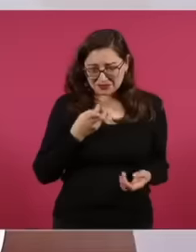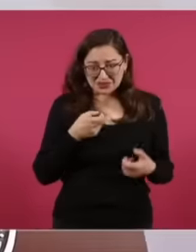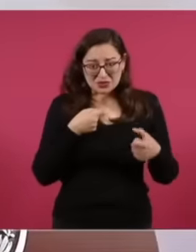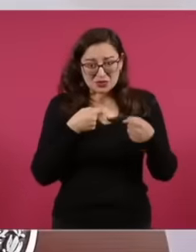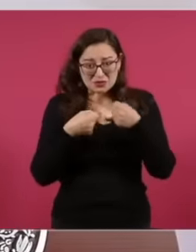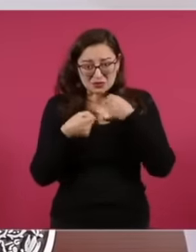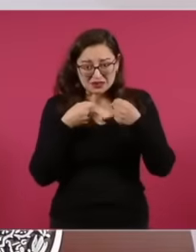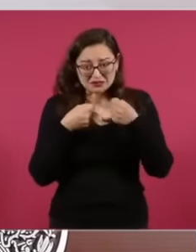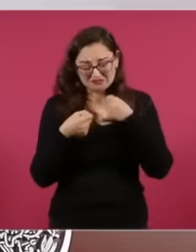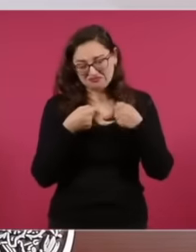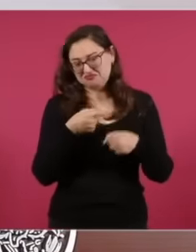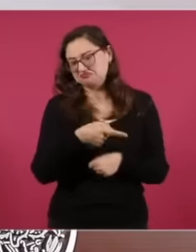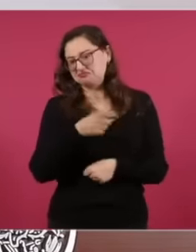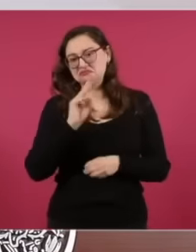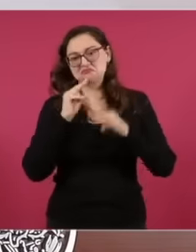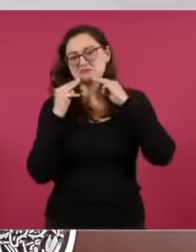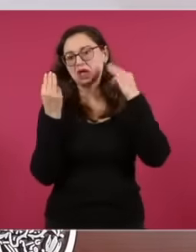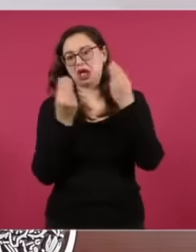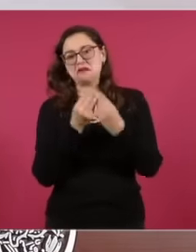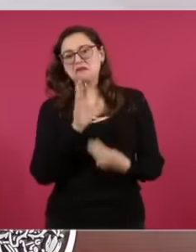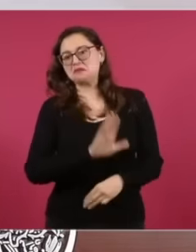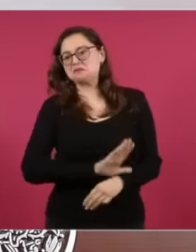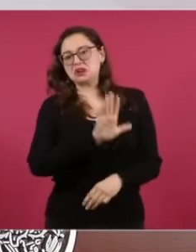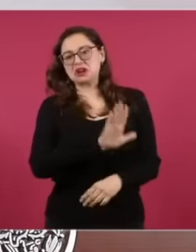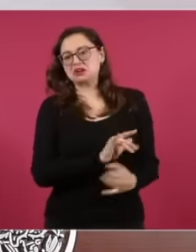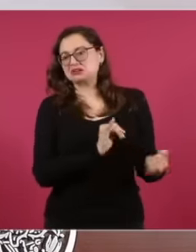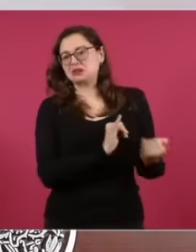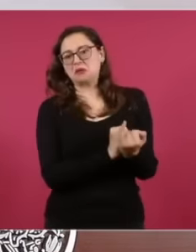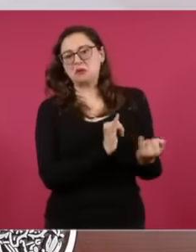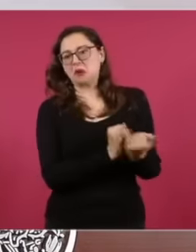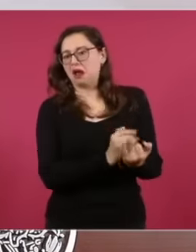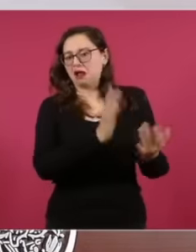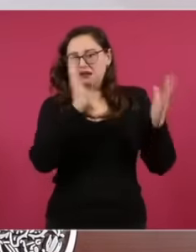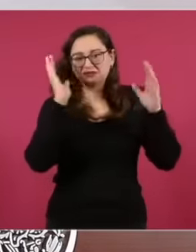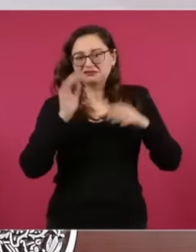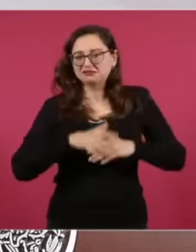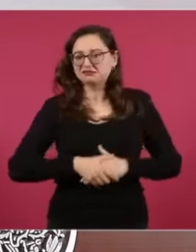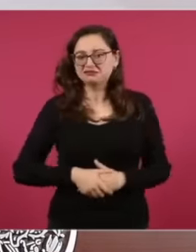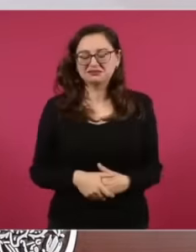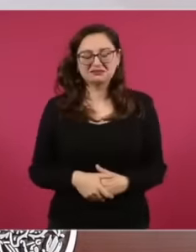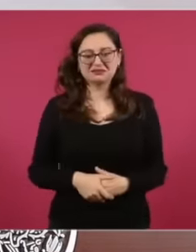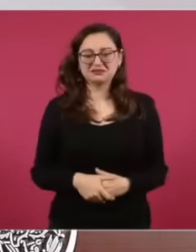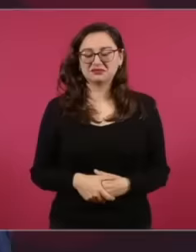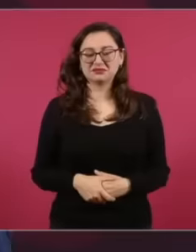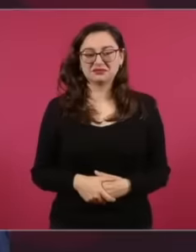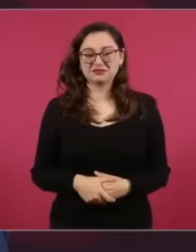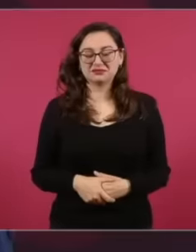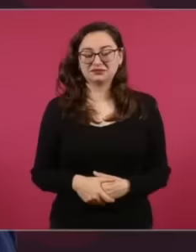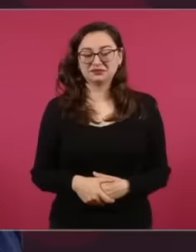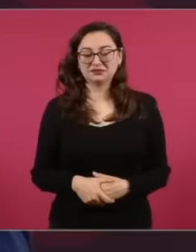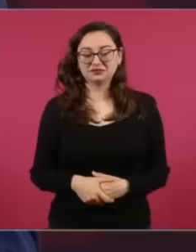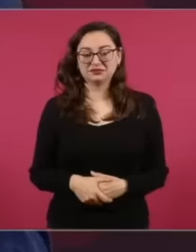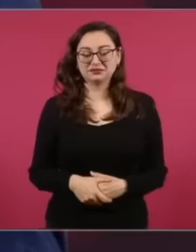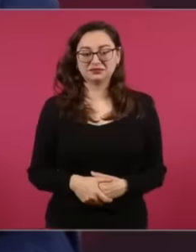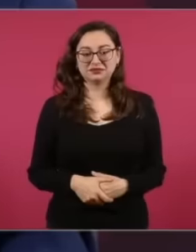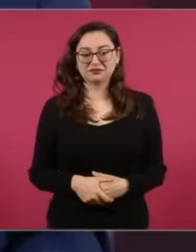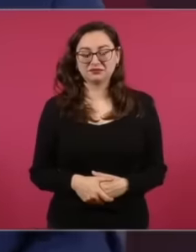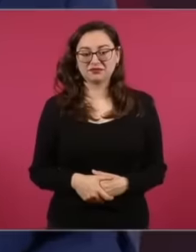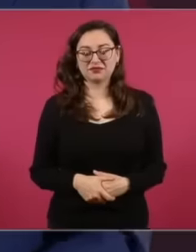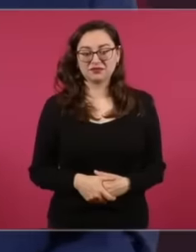mercenary journalism that should not be